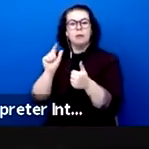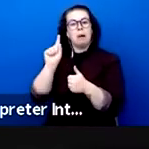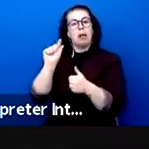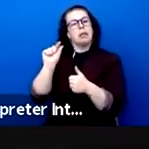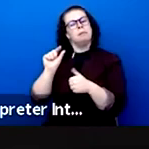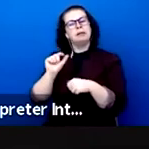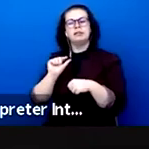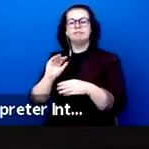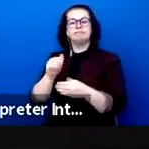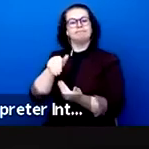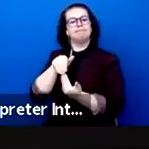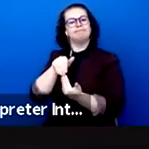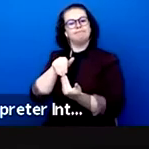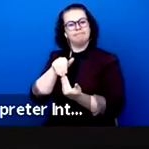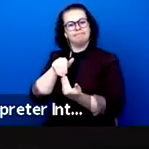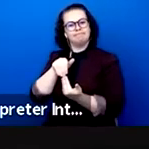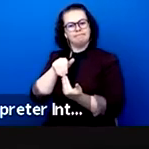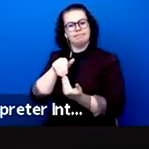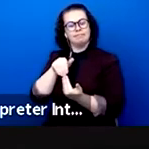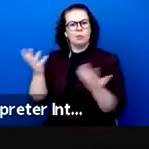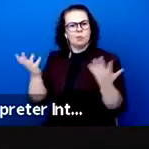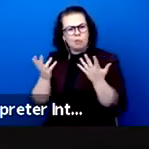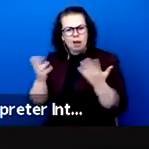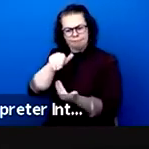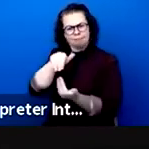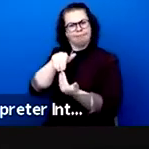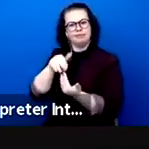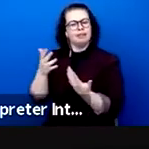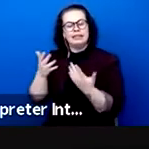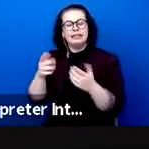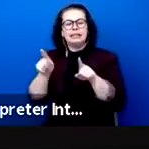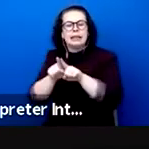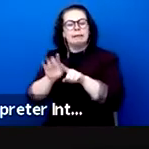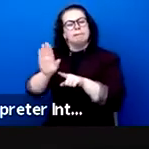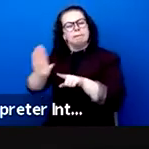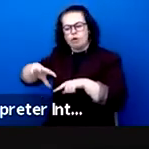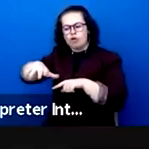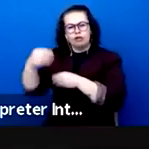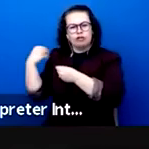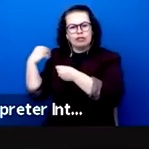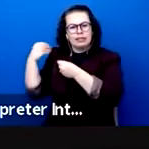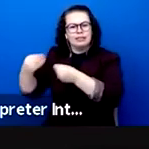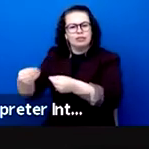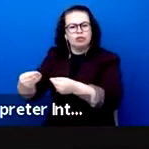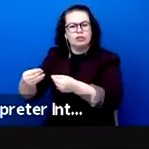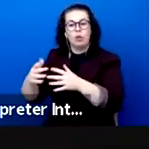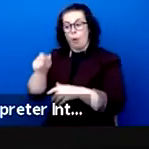since it's always based on an heritage handed down from person to person.